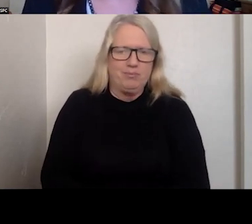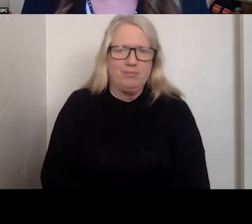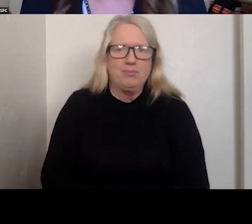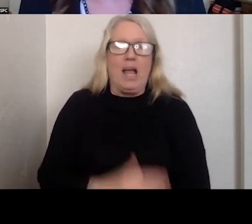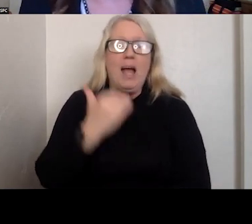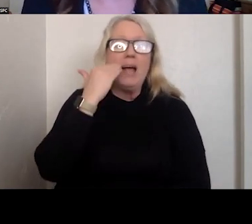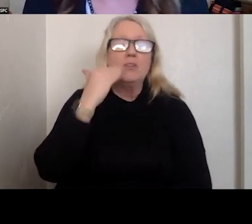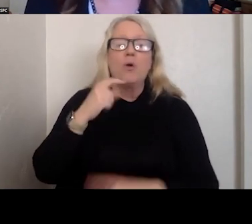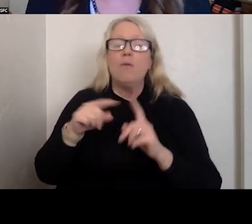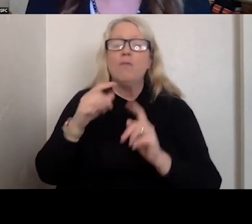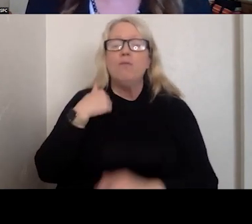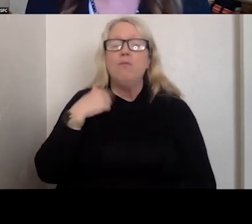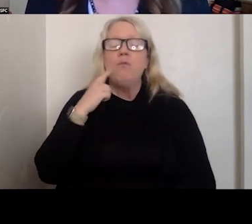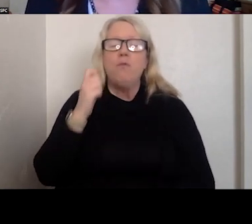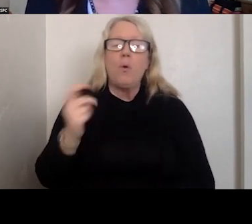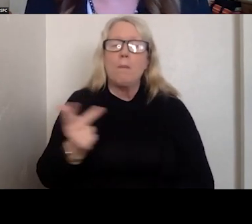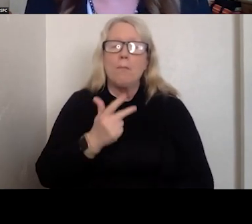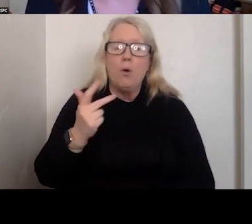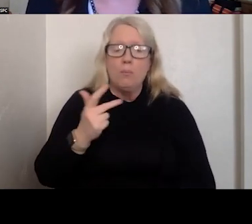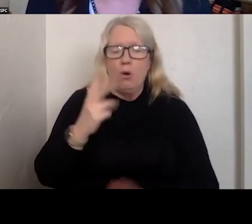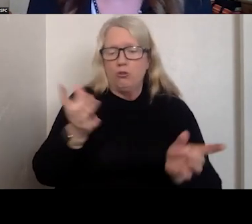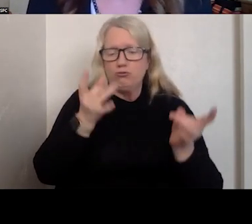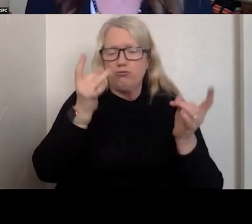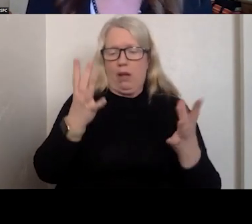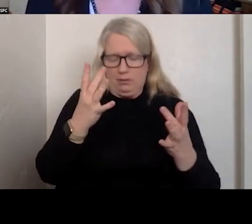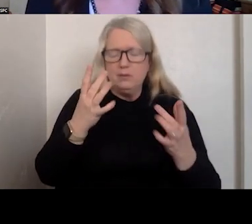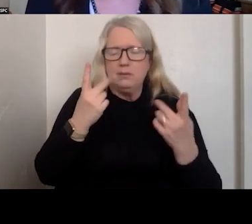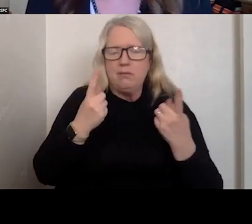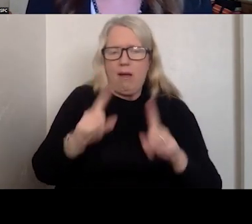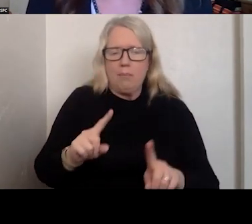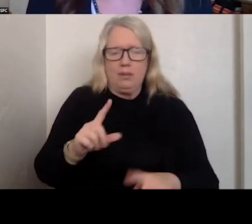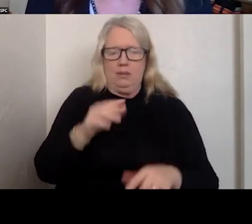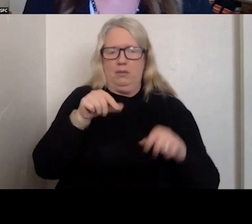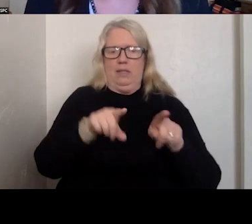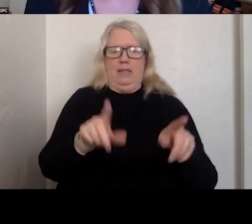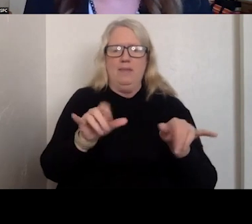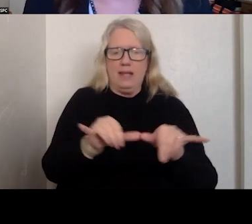CRISIS SIDE OF THINGS IN THE BEHAVIORAL HEALTH SYSTEM, WE FEEL THE SAME